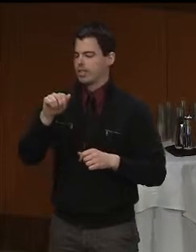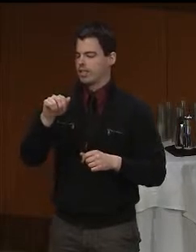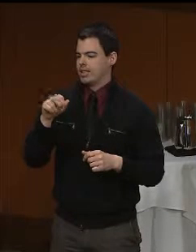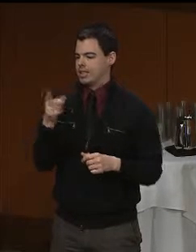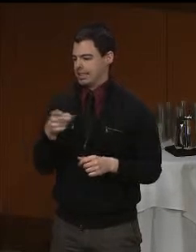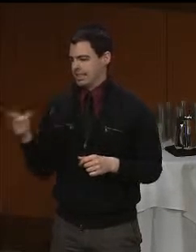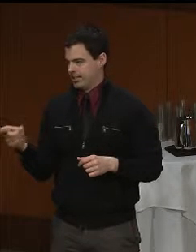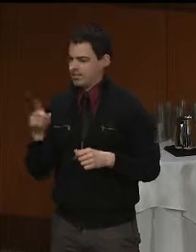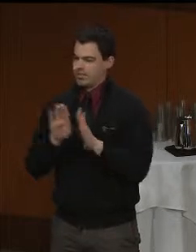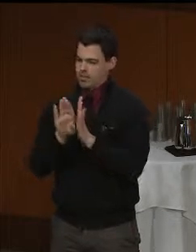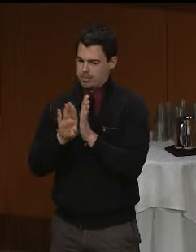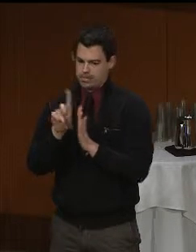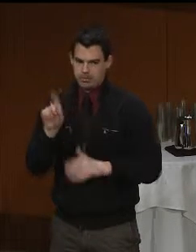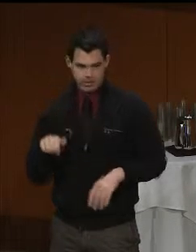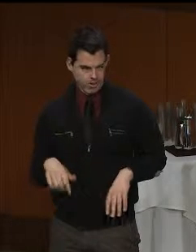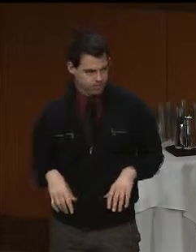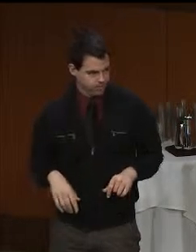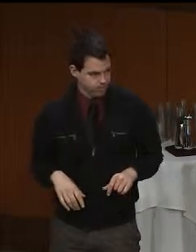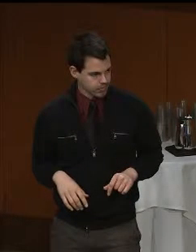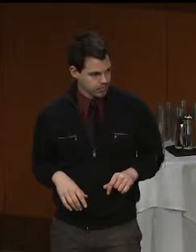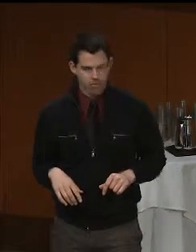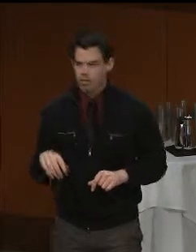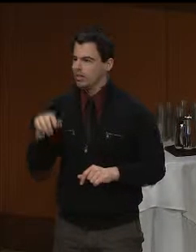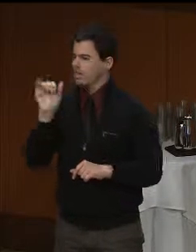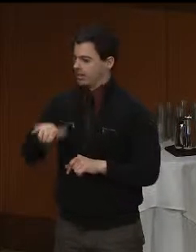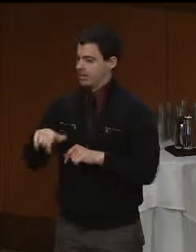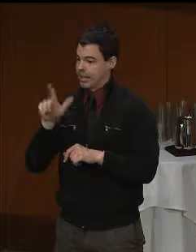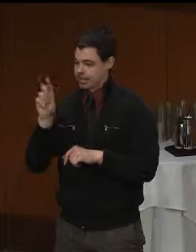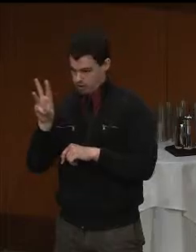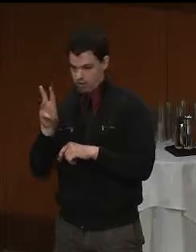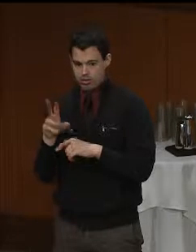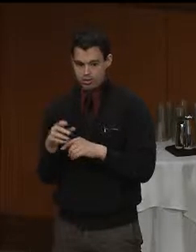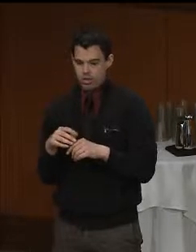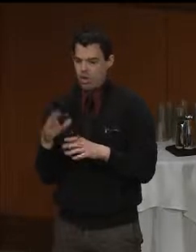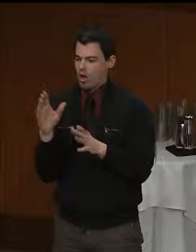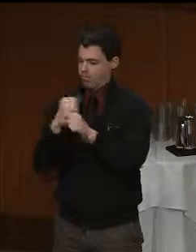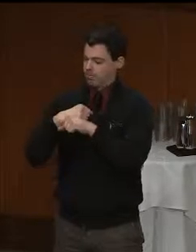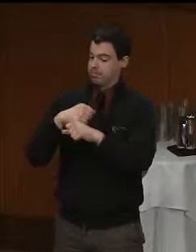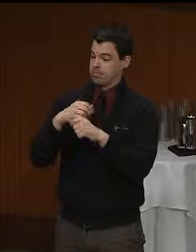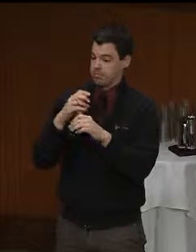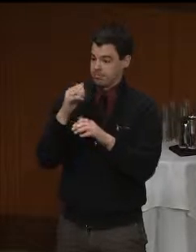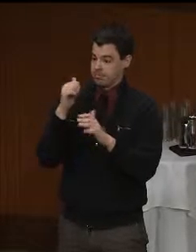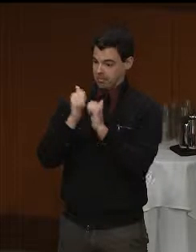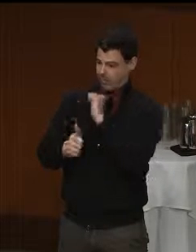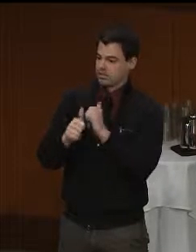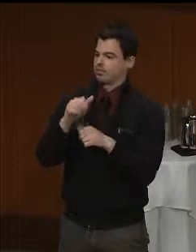This law codified recommendations made by an Autism Commission which included many family